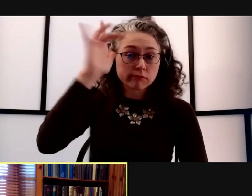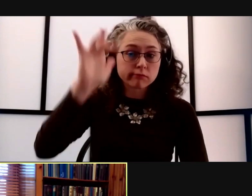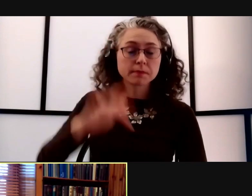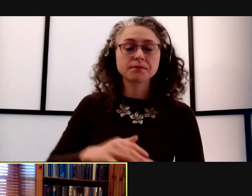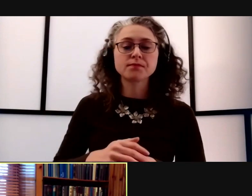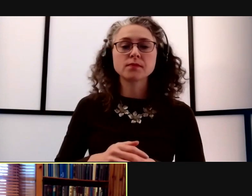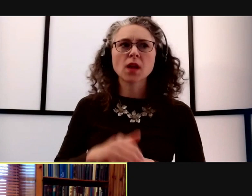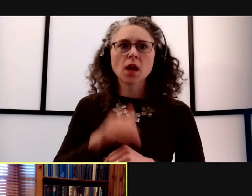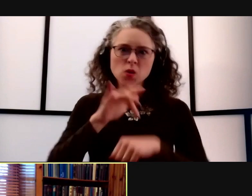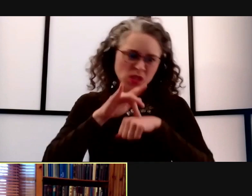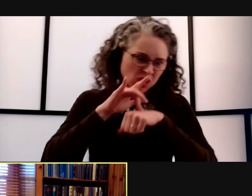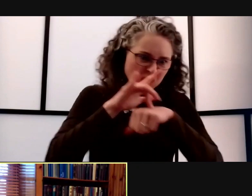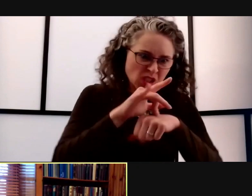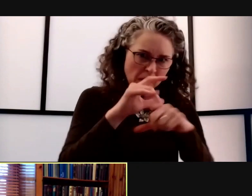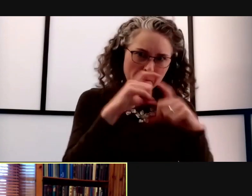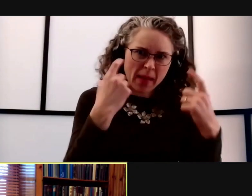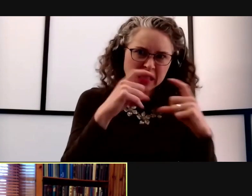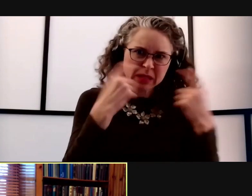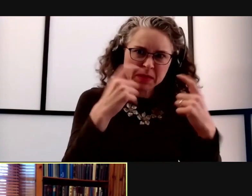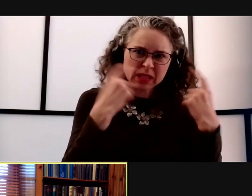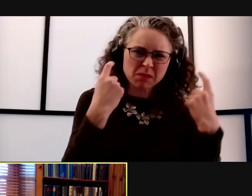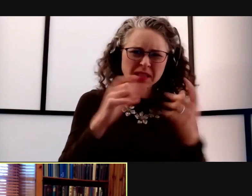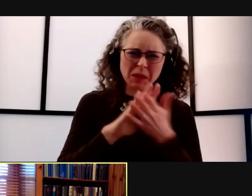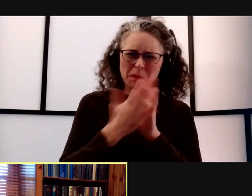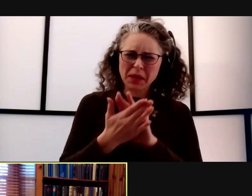It's become a almost political and social issue.